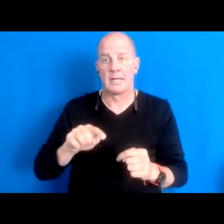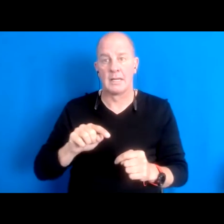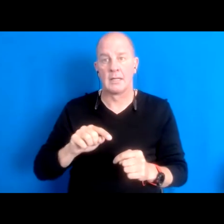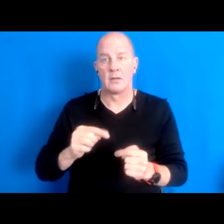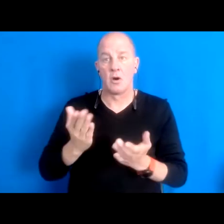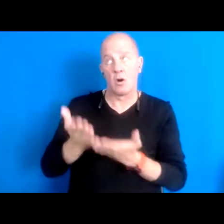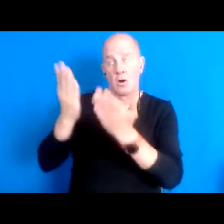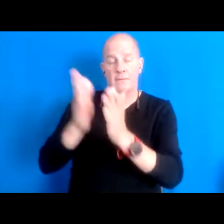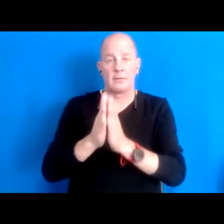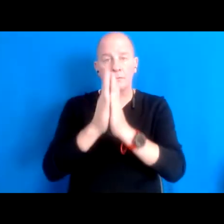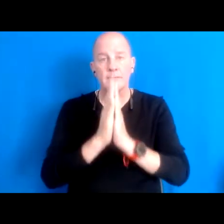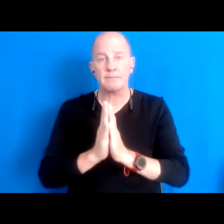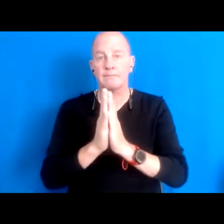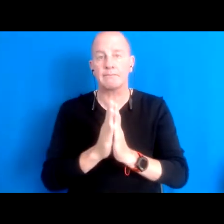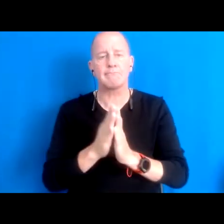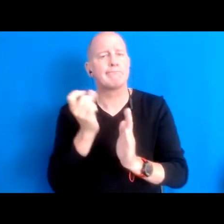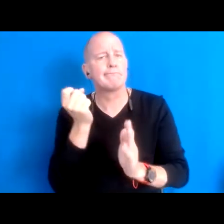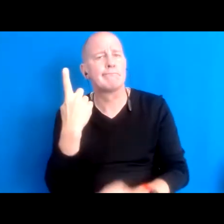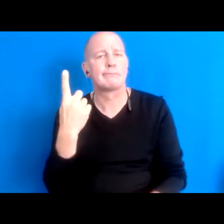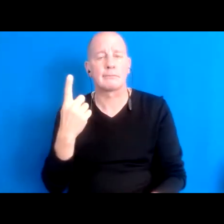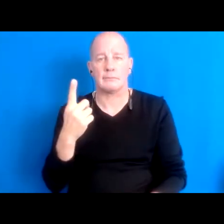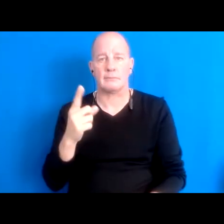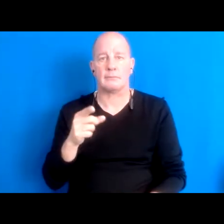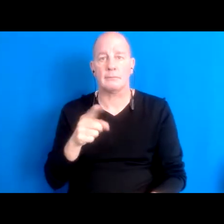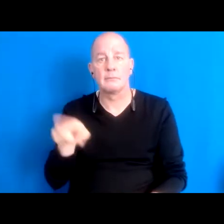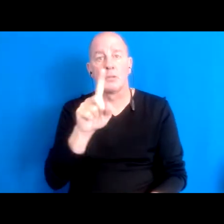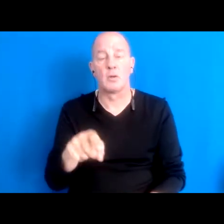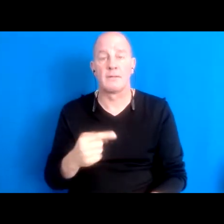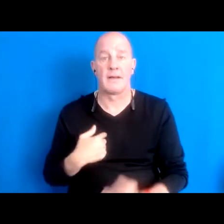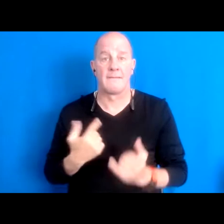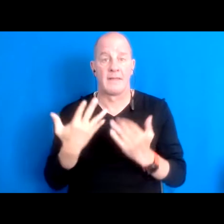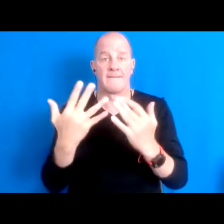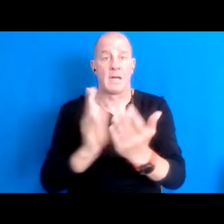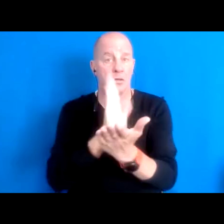Yes, we, we understand that, you know, you have to put the fire out, and you have to